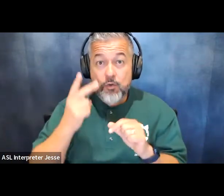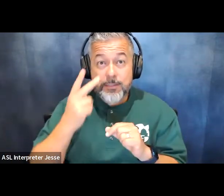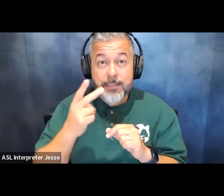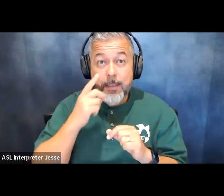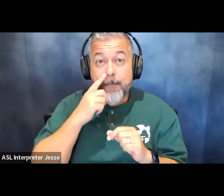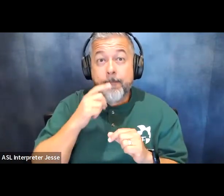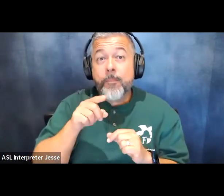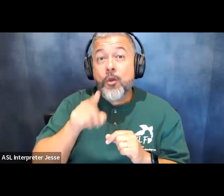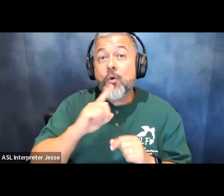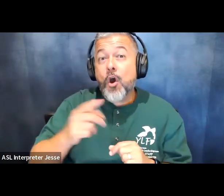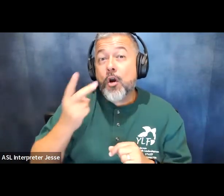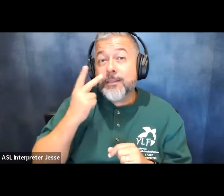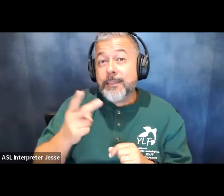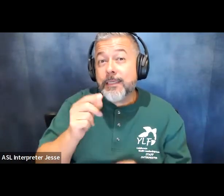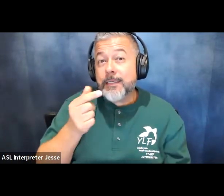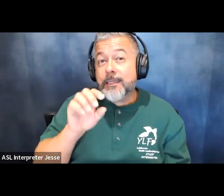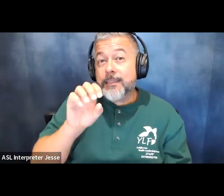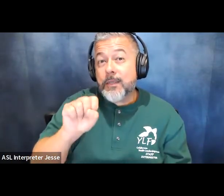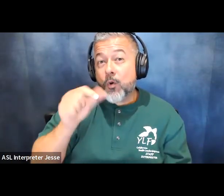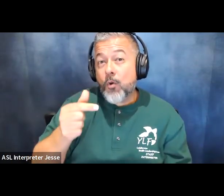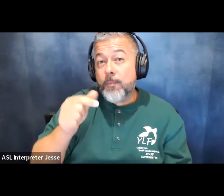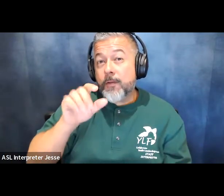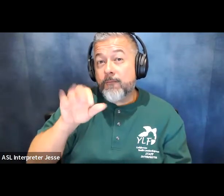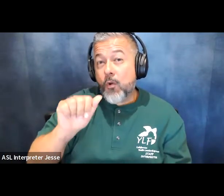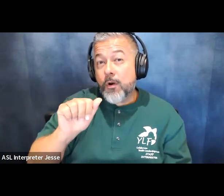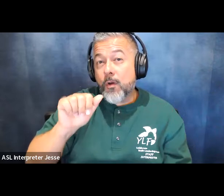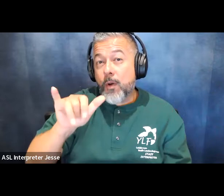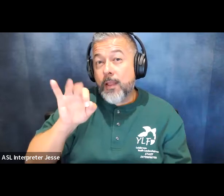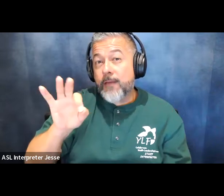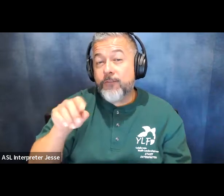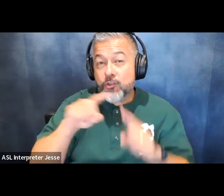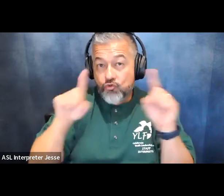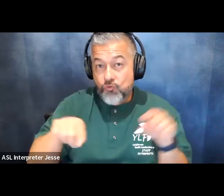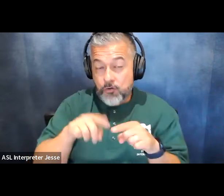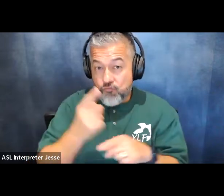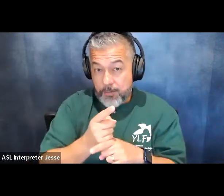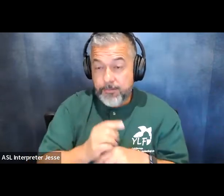you are viewing sarah goldman's florida while i left screen and so someone's drawing on there